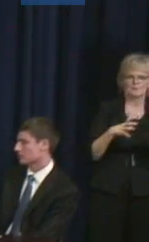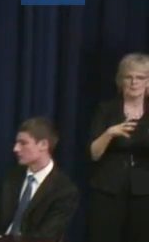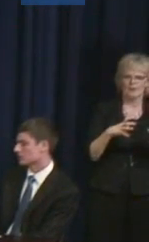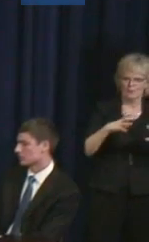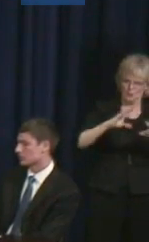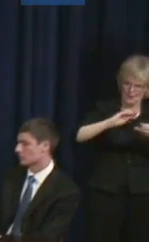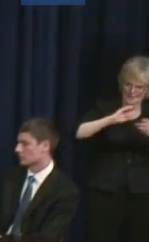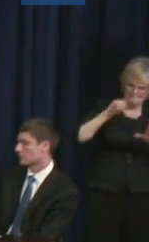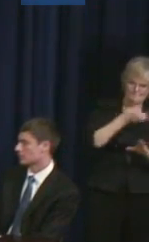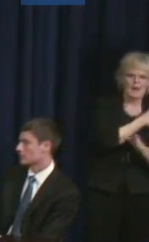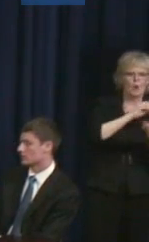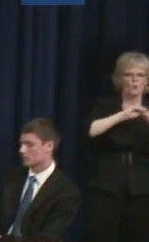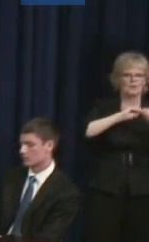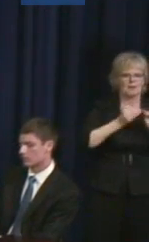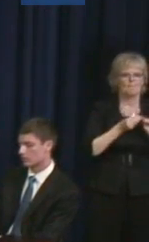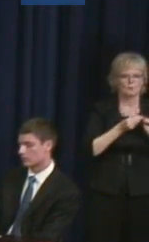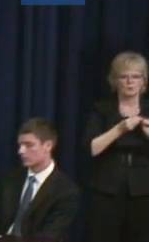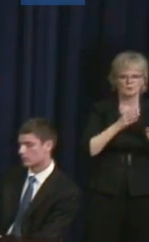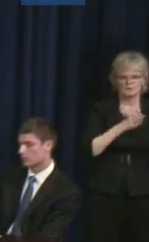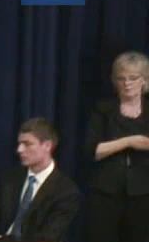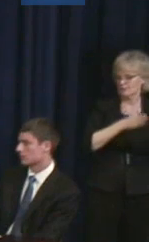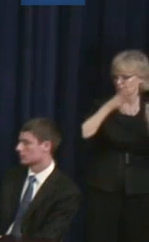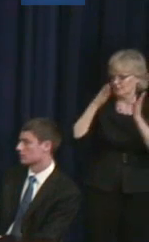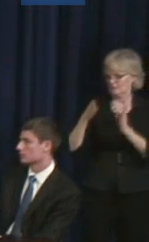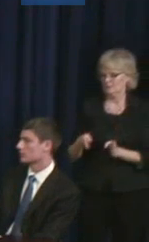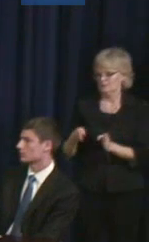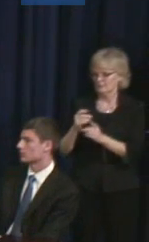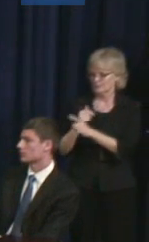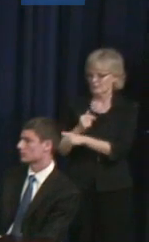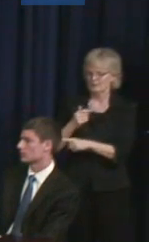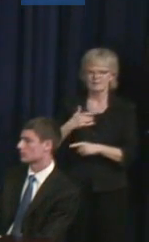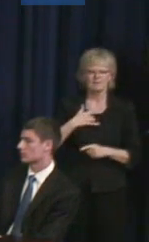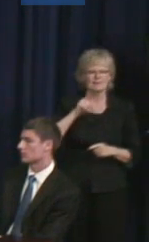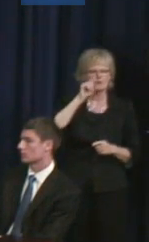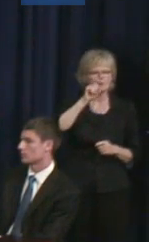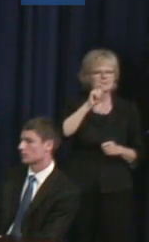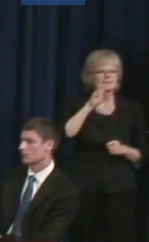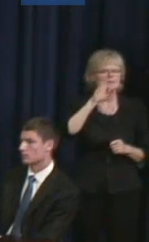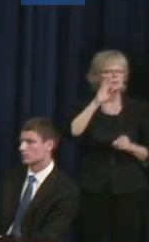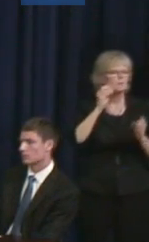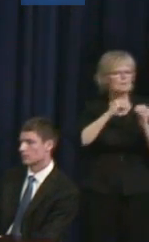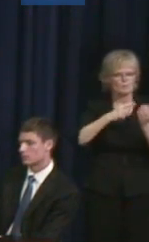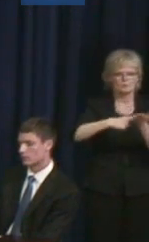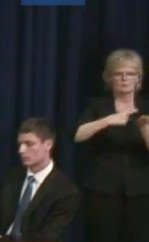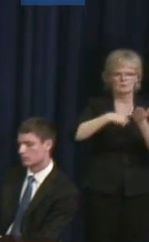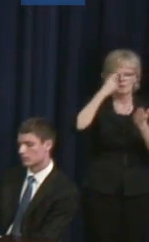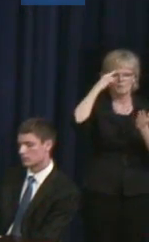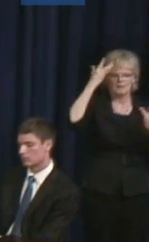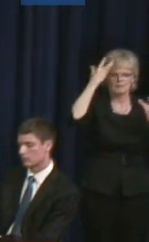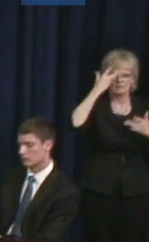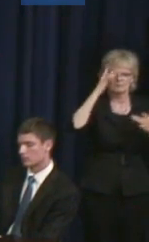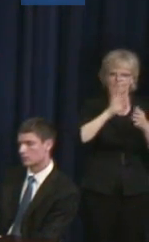Dior Vargas: So, I think that there needs to be more discussion of mental illness when it comes to disabilities.